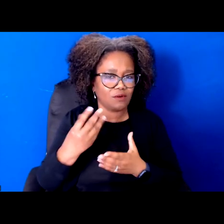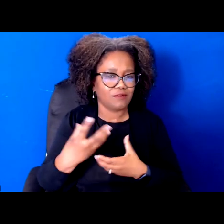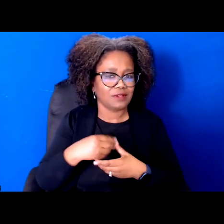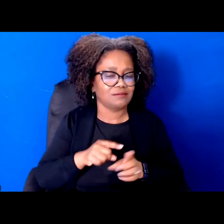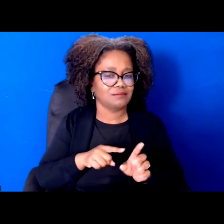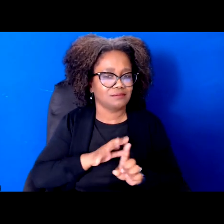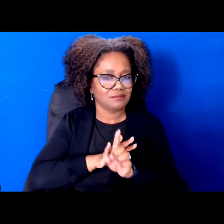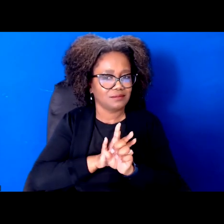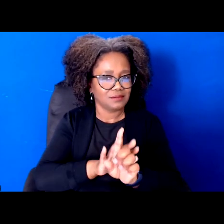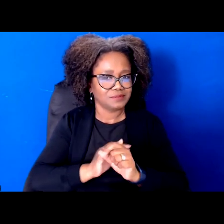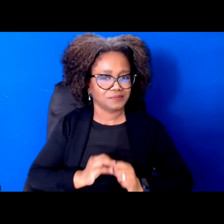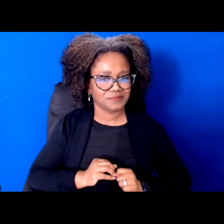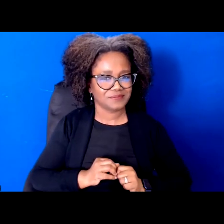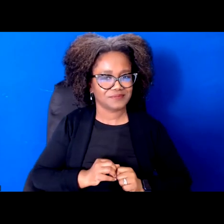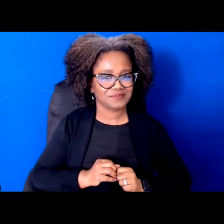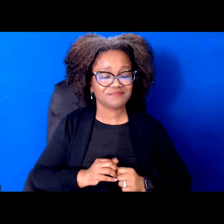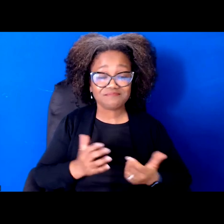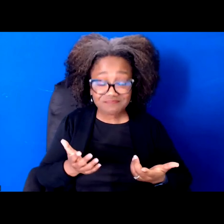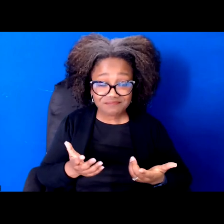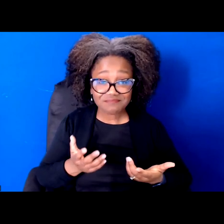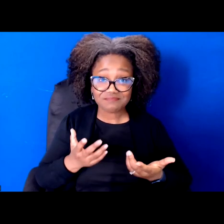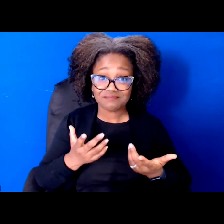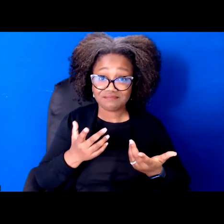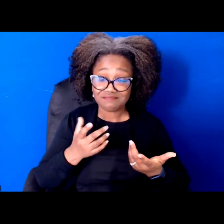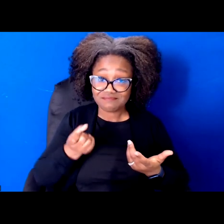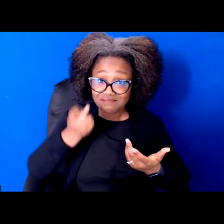However, while that is absolutely true that human beings have this intrinsic desire for